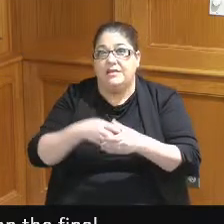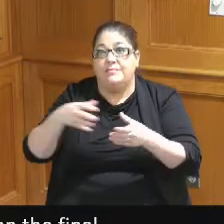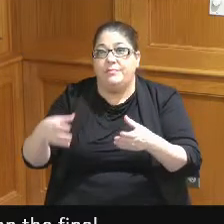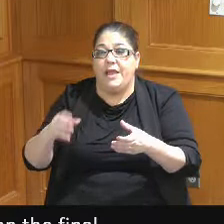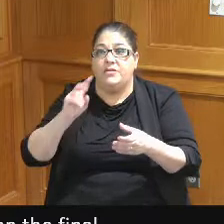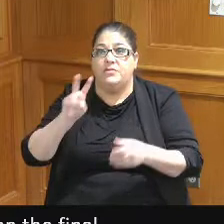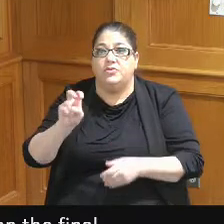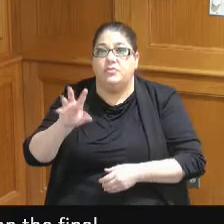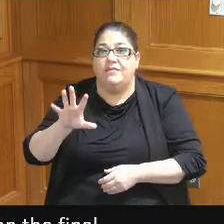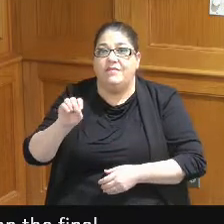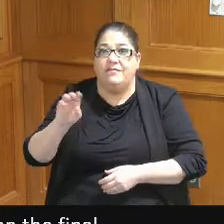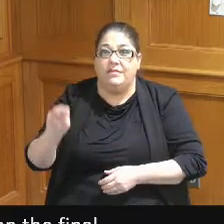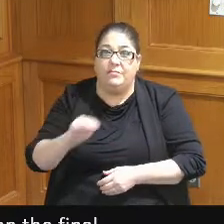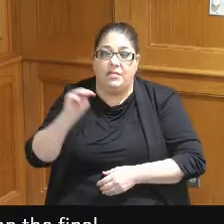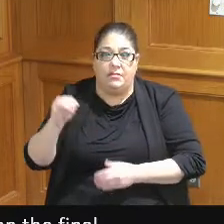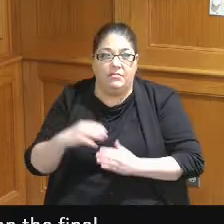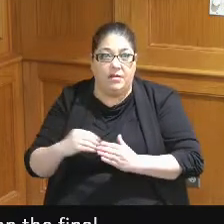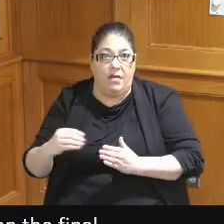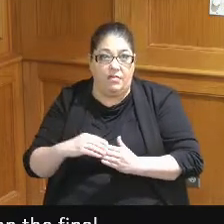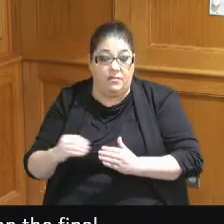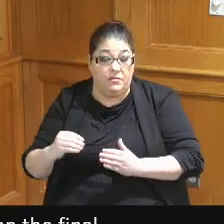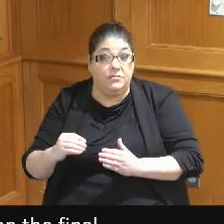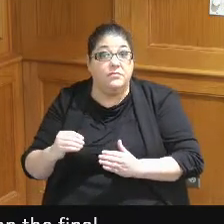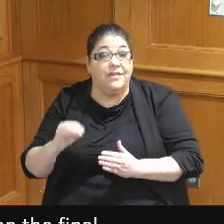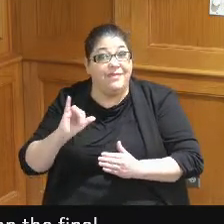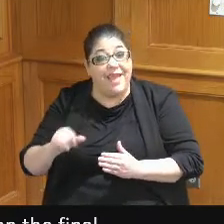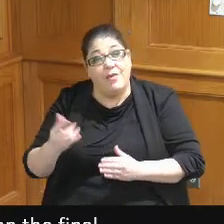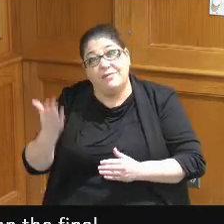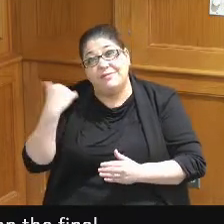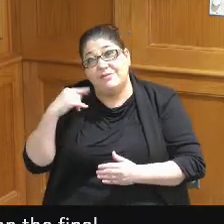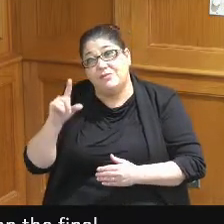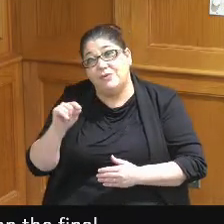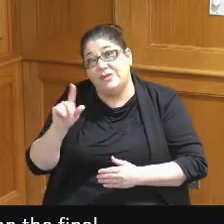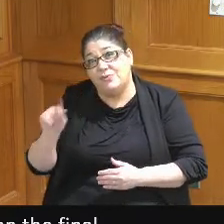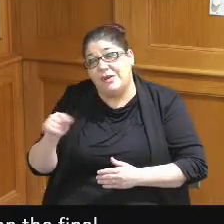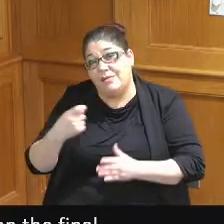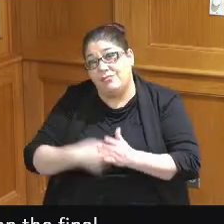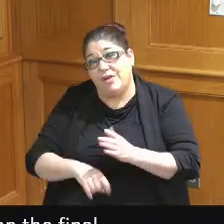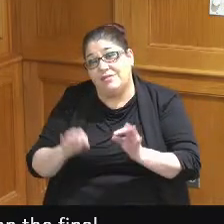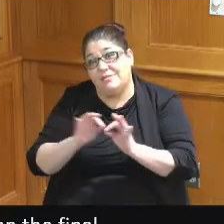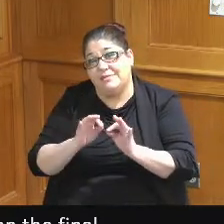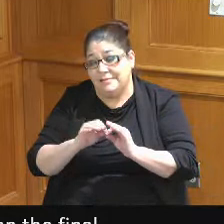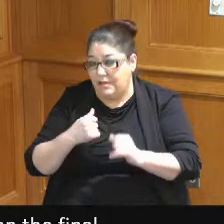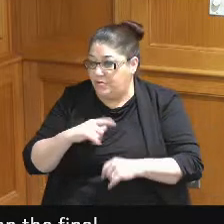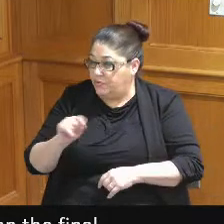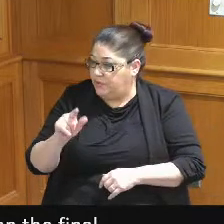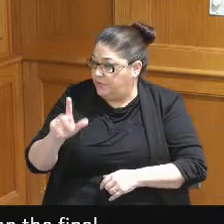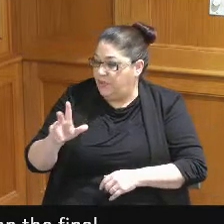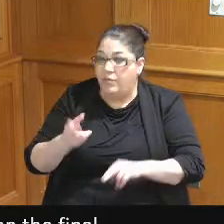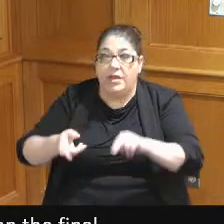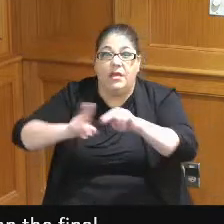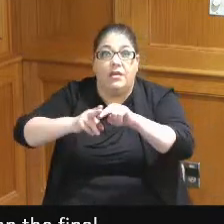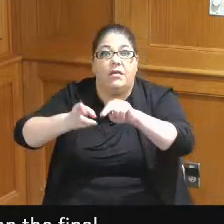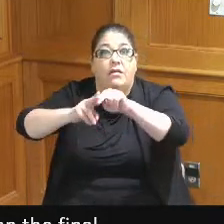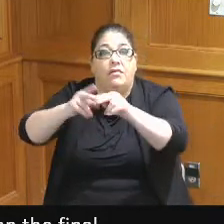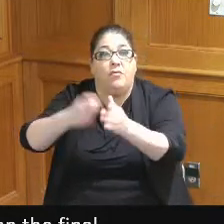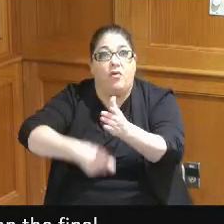250 million dollars and this was in 2020 prices well we're in 2023 with inflation so I don't know